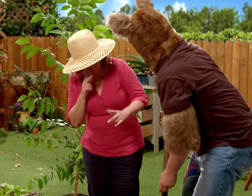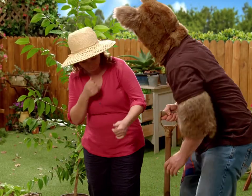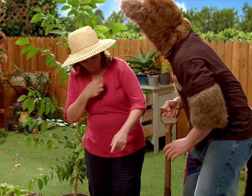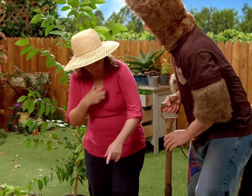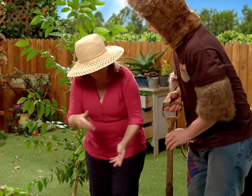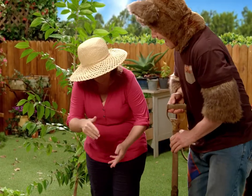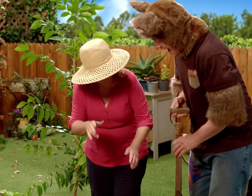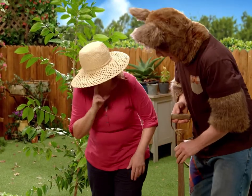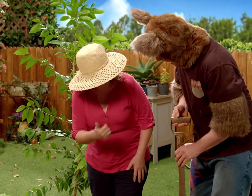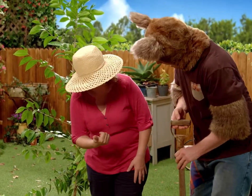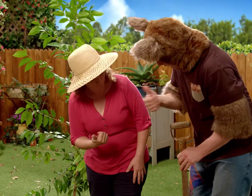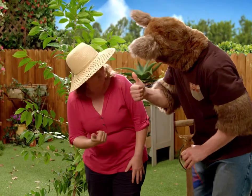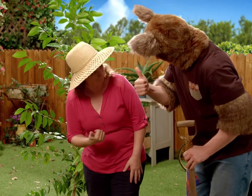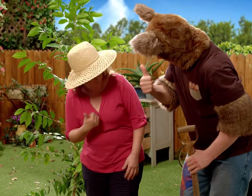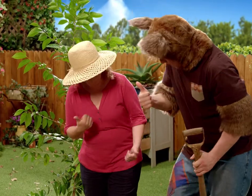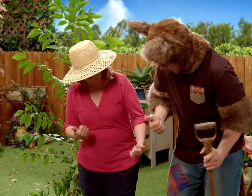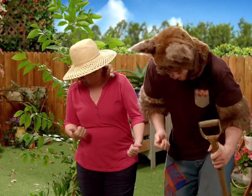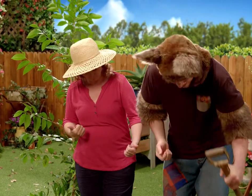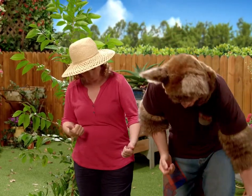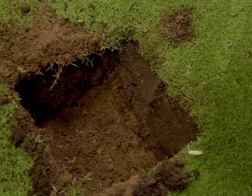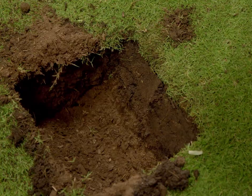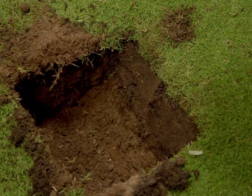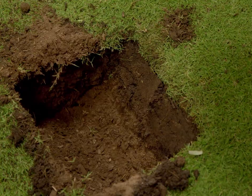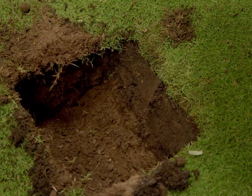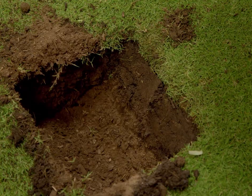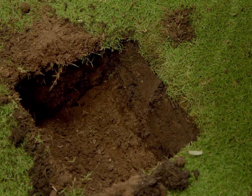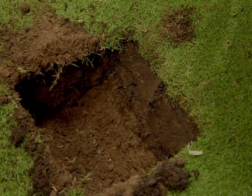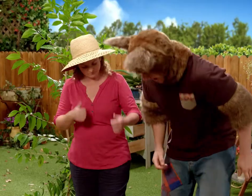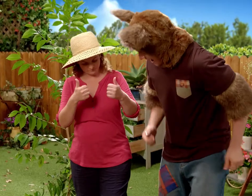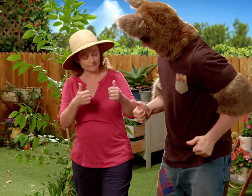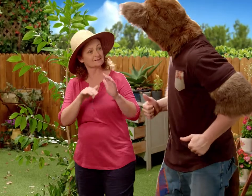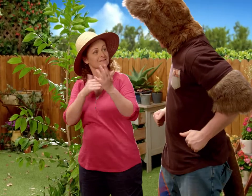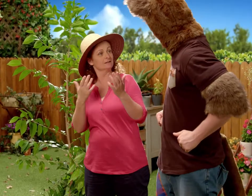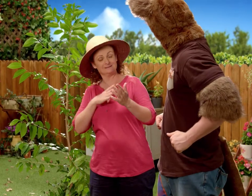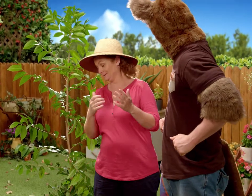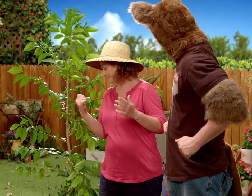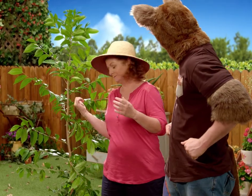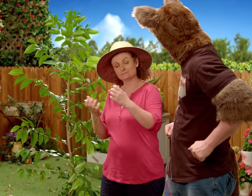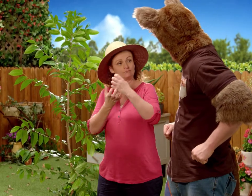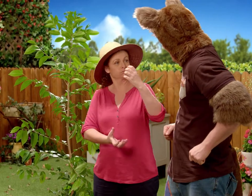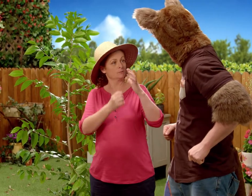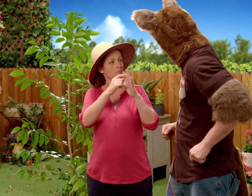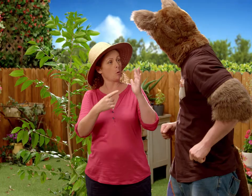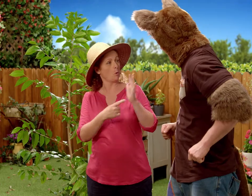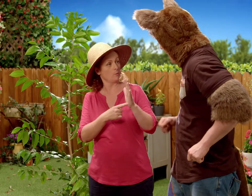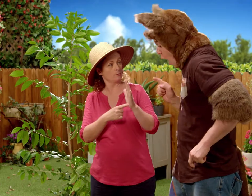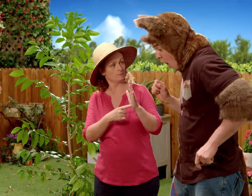Yes that looks good. Good. Now we need to take the pot